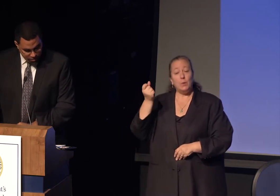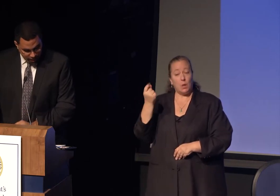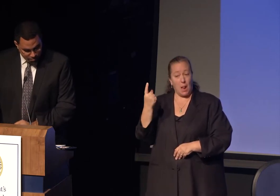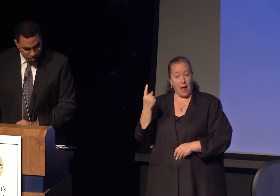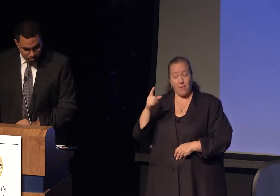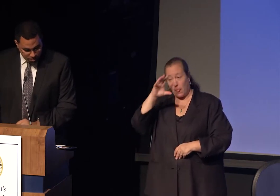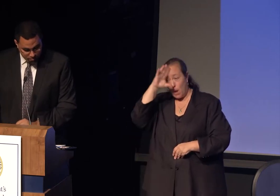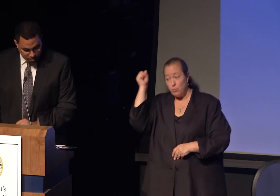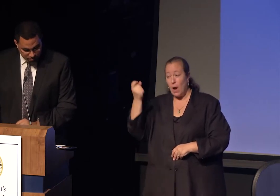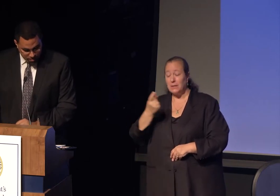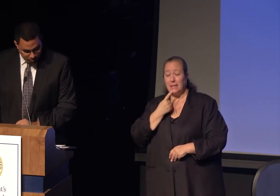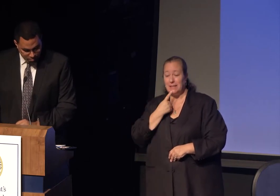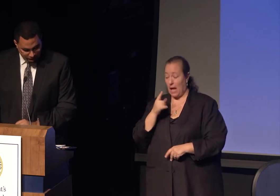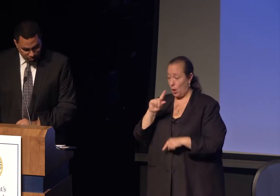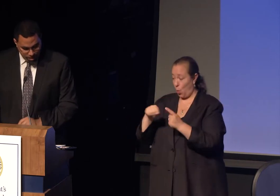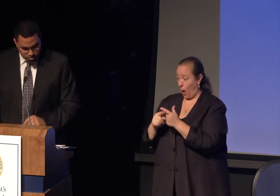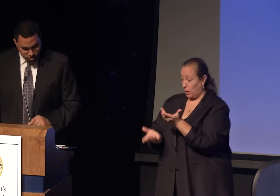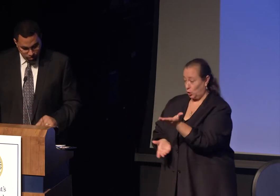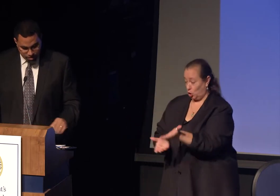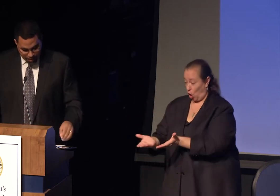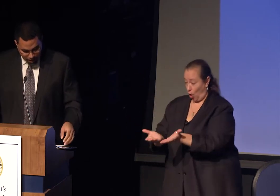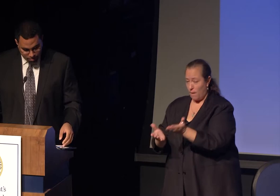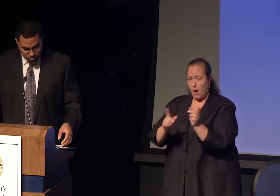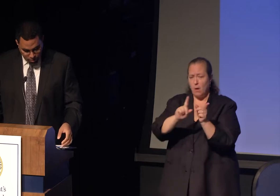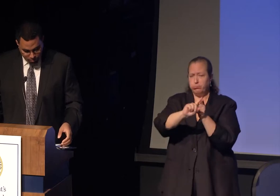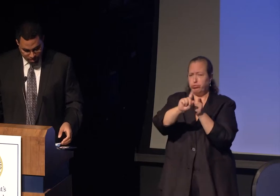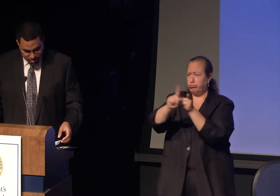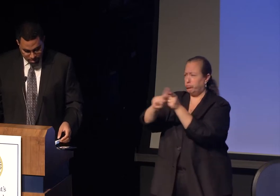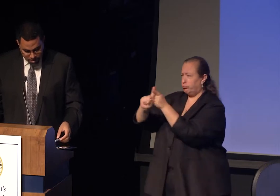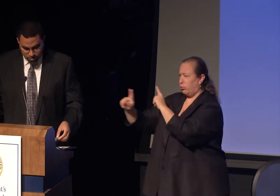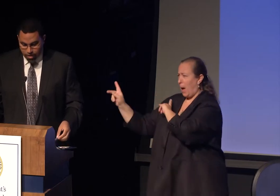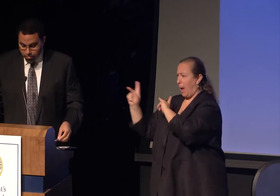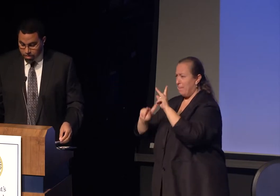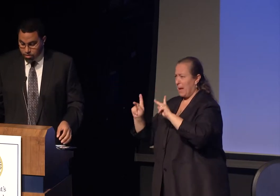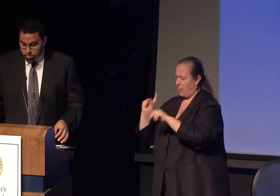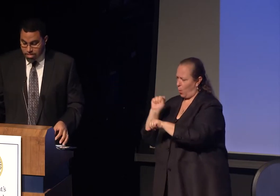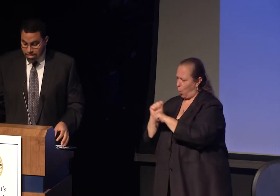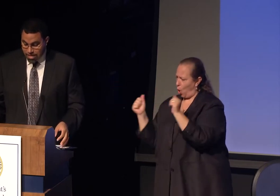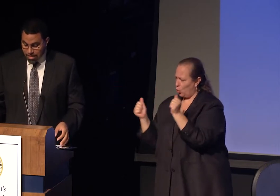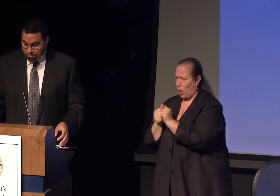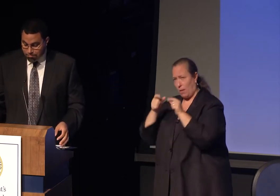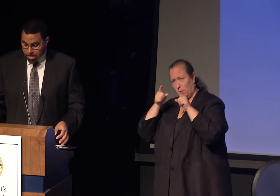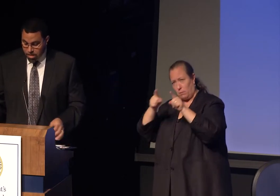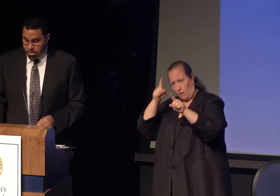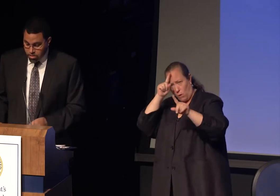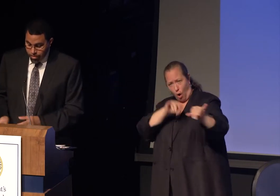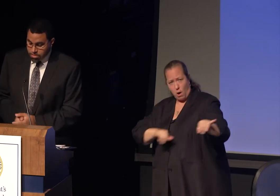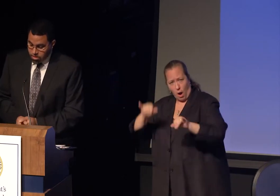can unite people of different backgrounds around a common purpose of helping those in need.